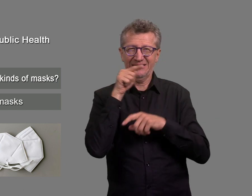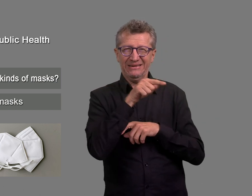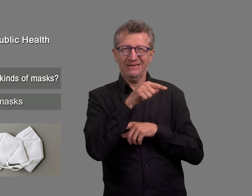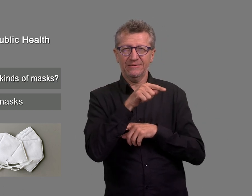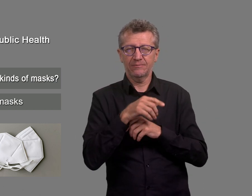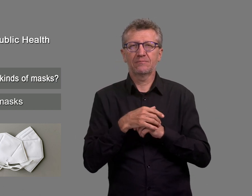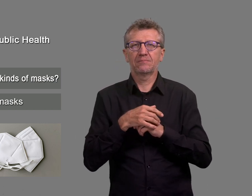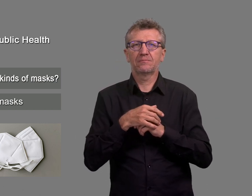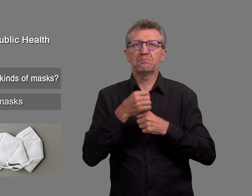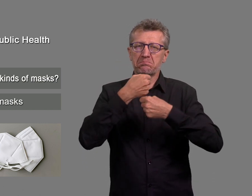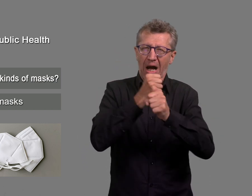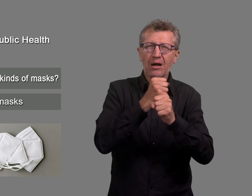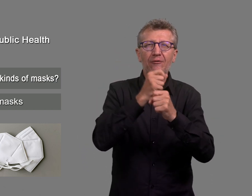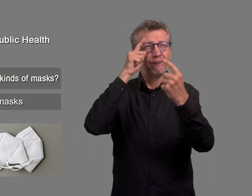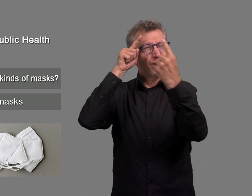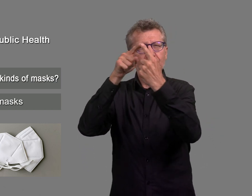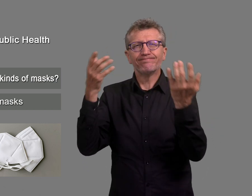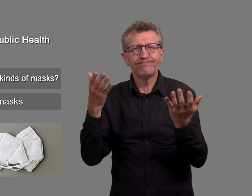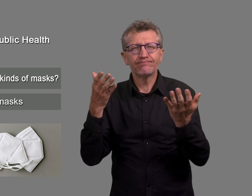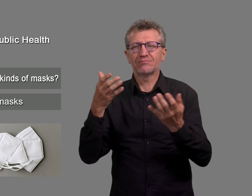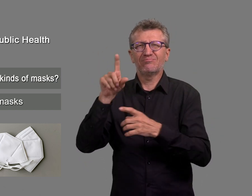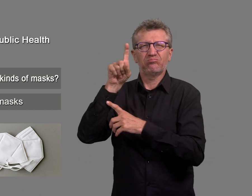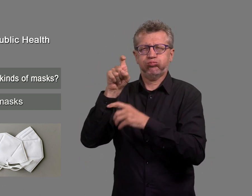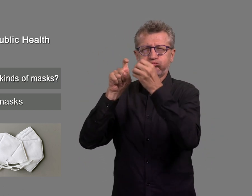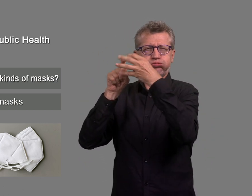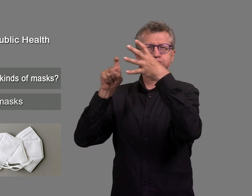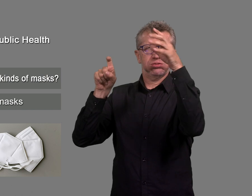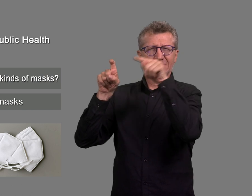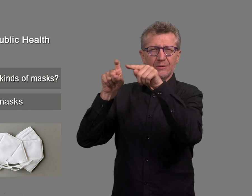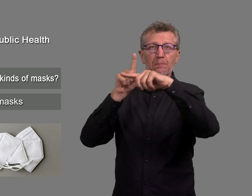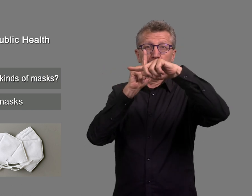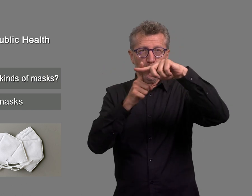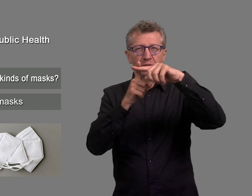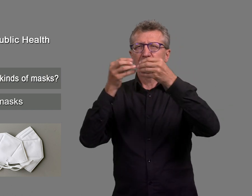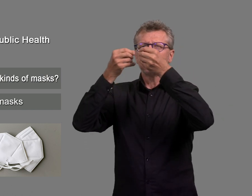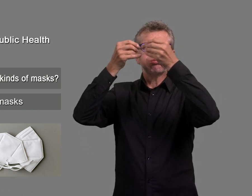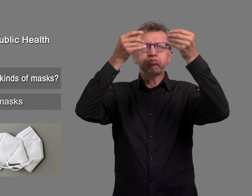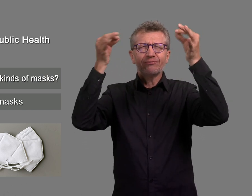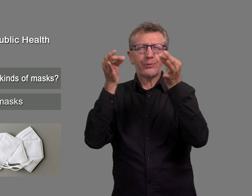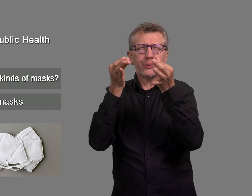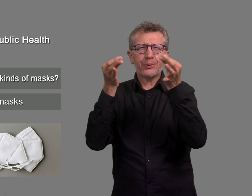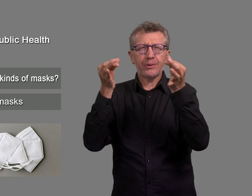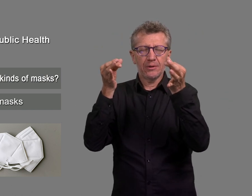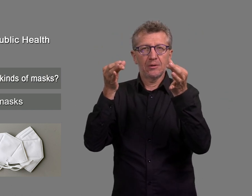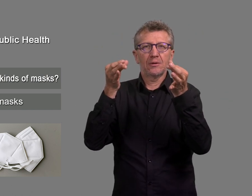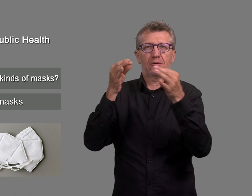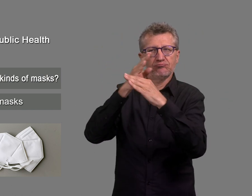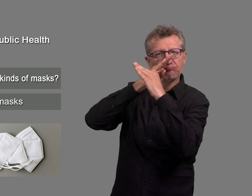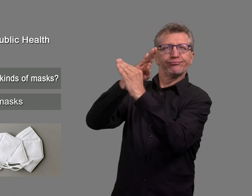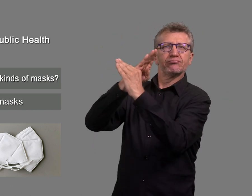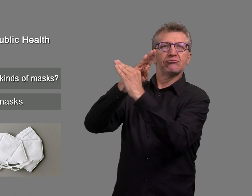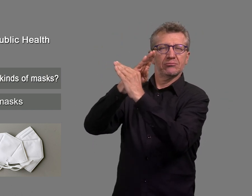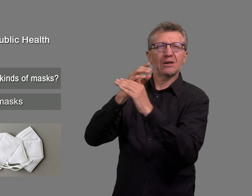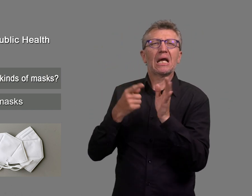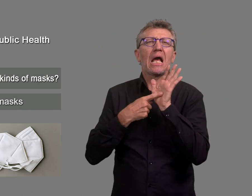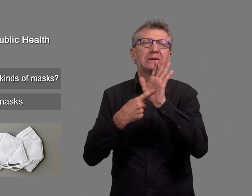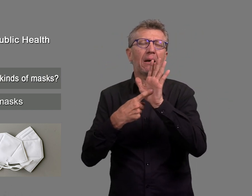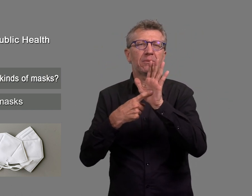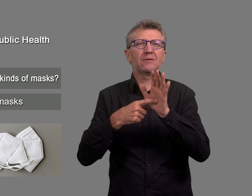These types of masks are designed to protect from aerosols and particulate